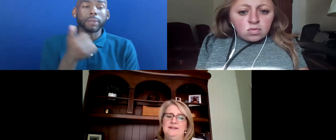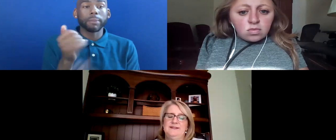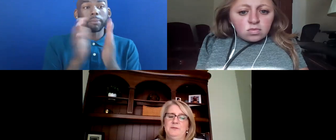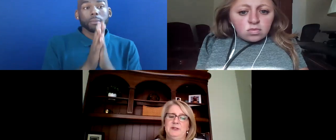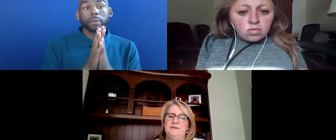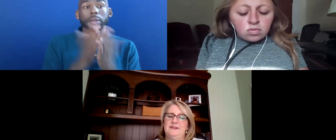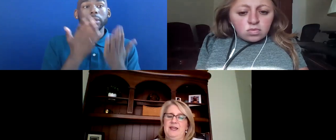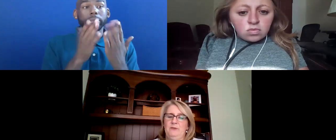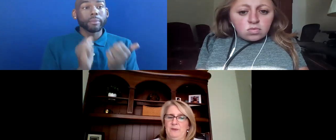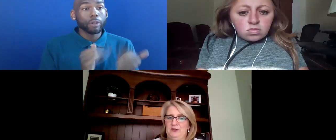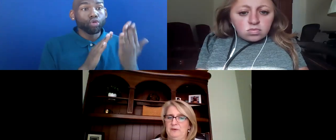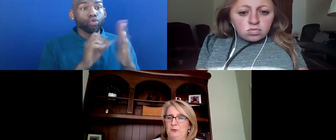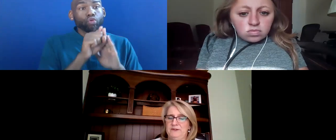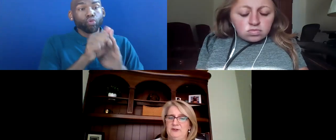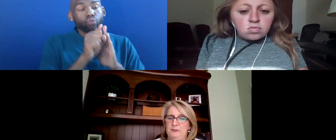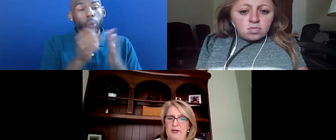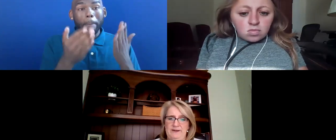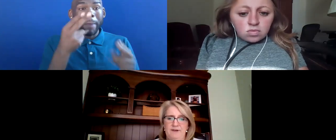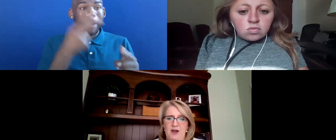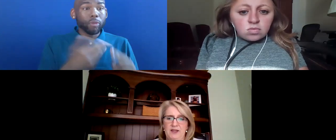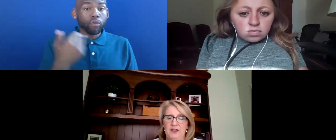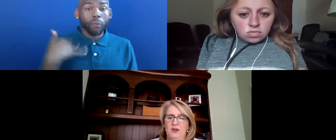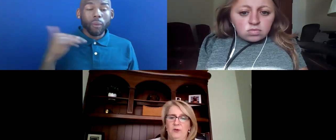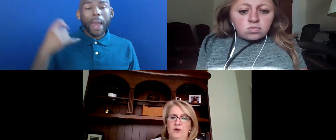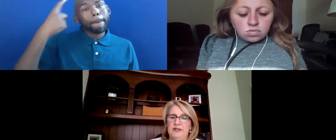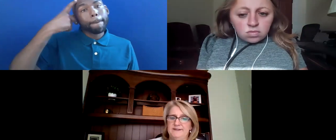THE SYMPTOMS THAT WERE MENTIONED BEFORE SUCH AS BRAIN FOG OR